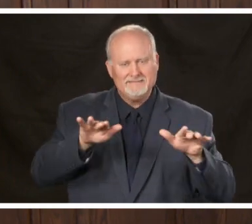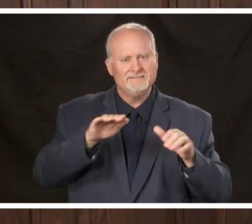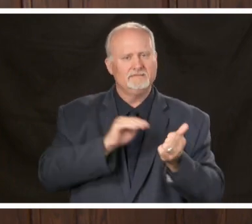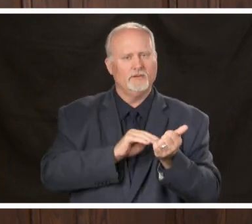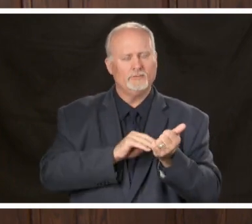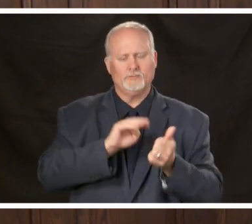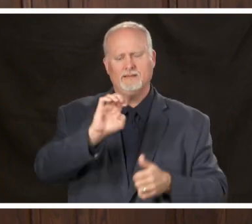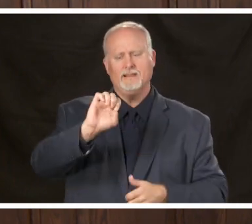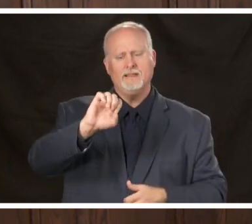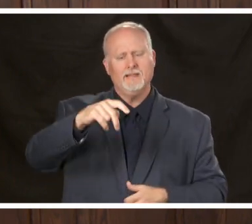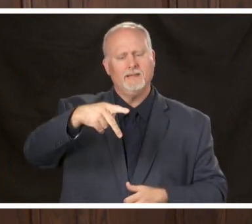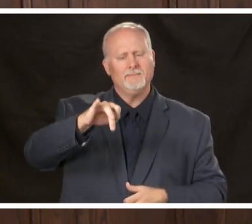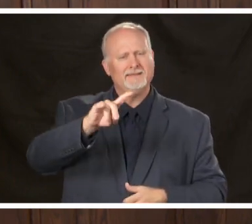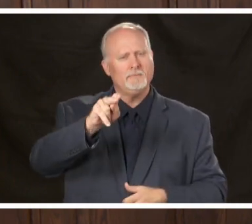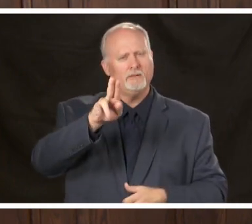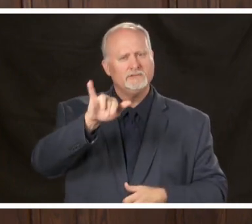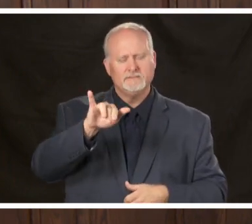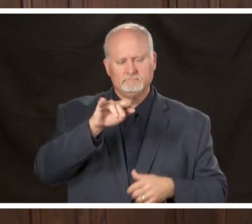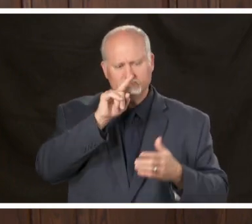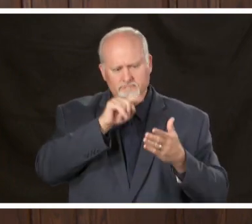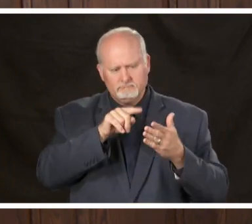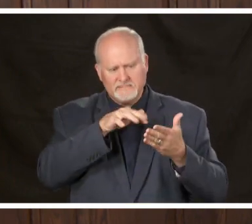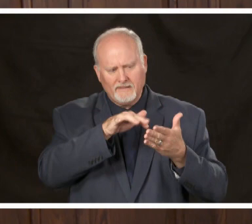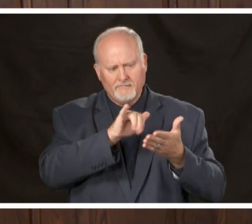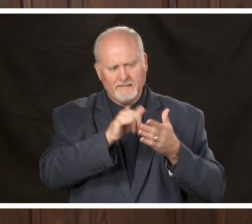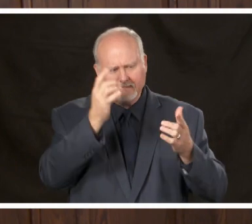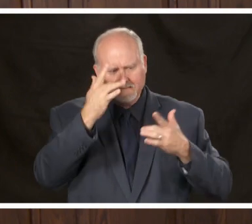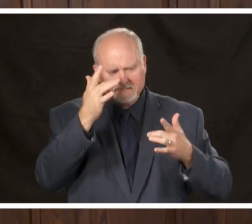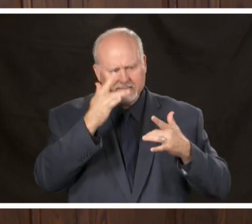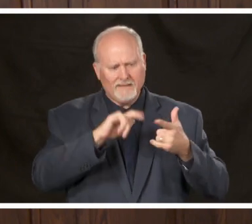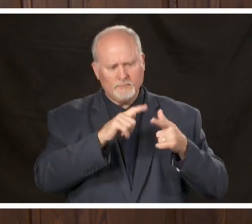experts to just help make sure we're doing it right and that we're thinking